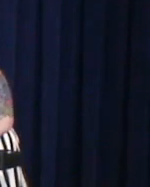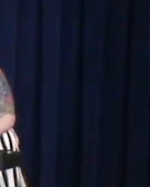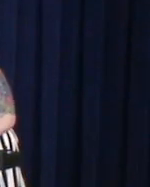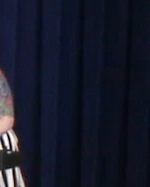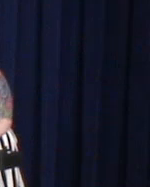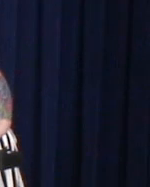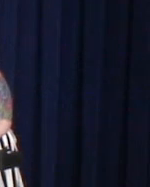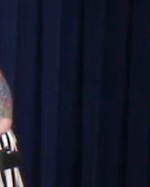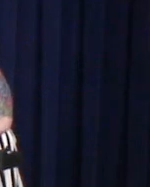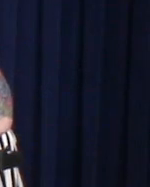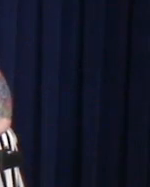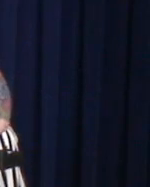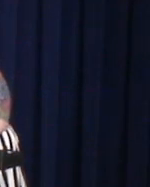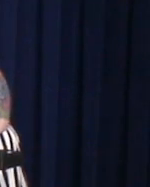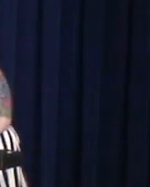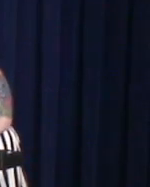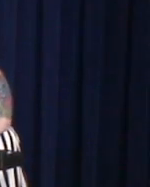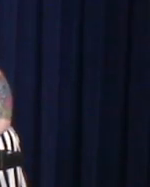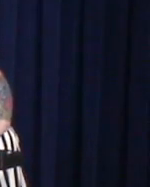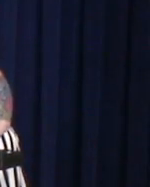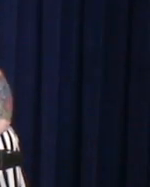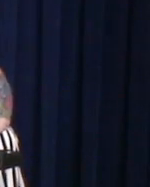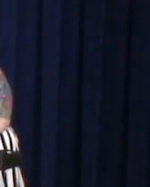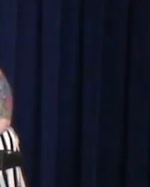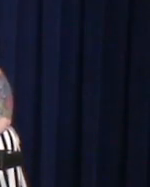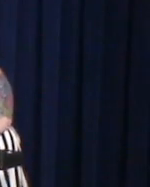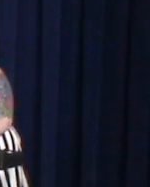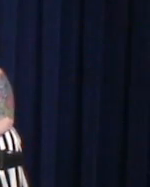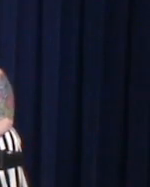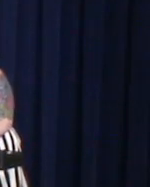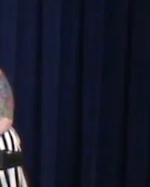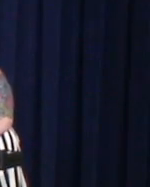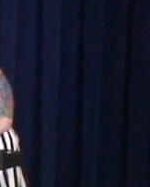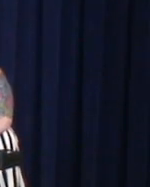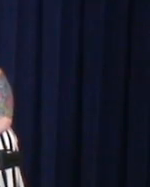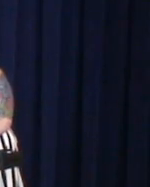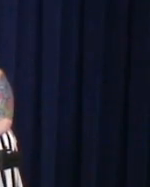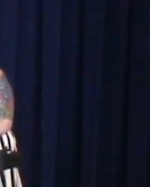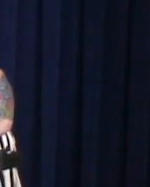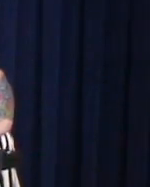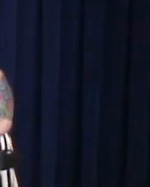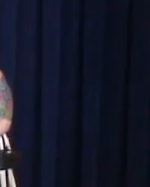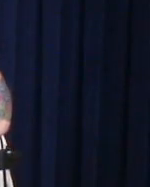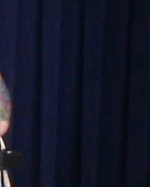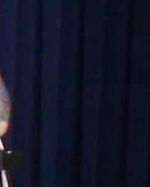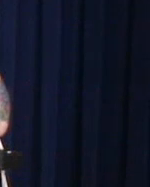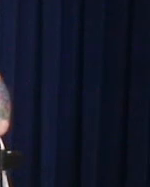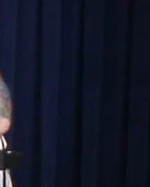Love is patient. Love is kind.